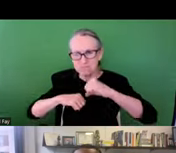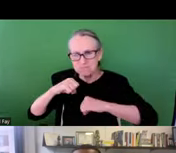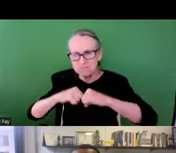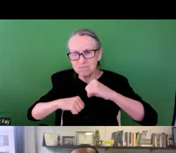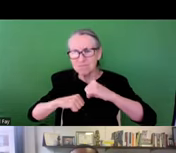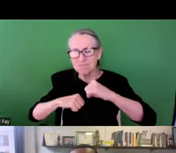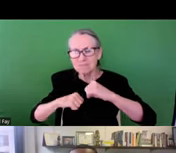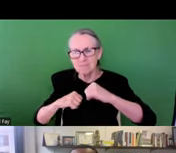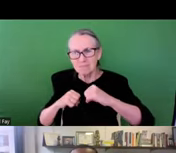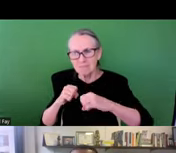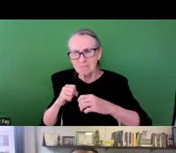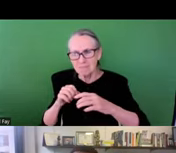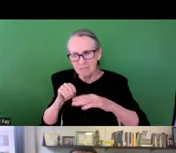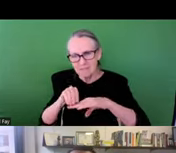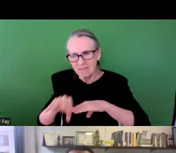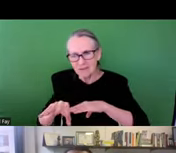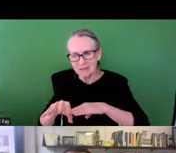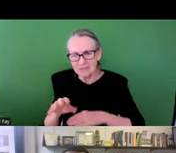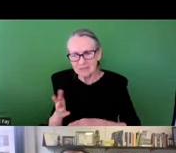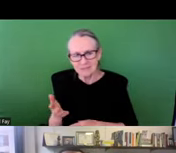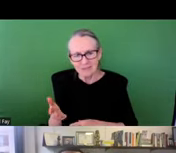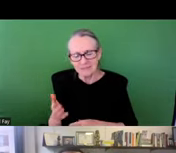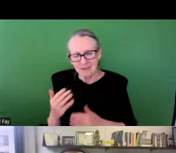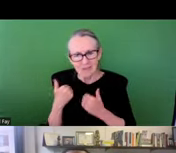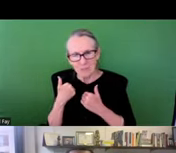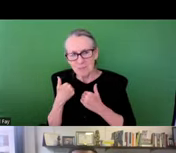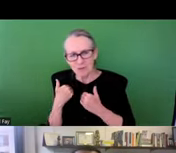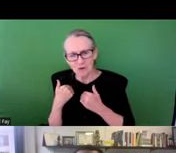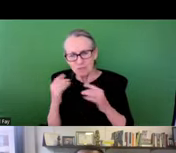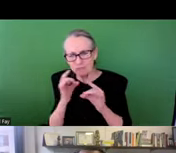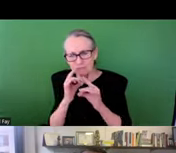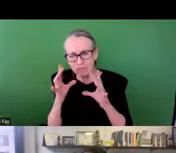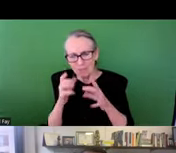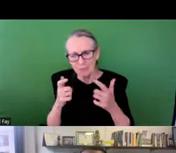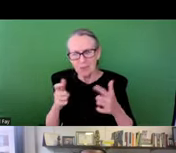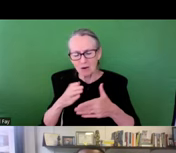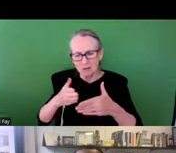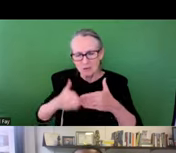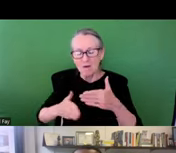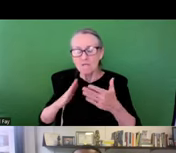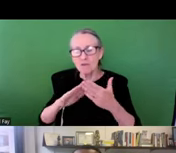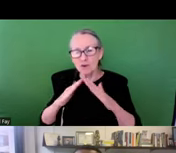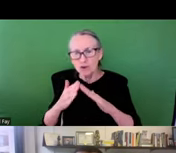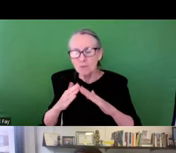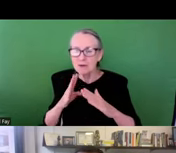where and who the decaying infrastructures fall heaviest and these